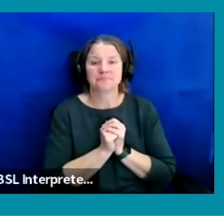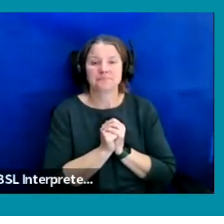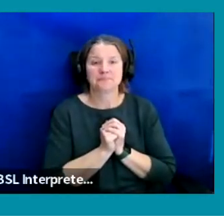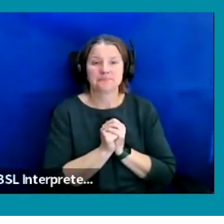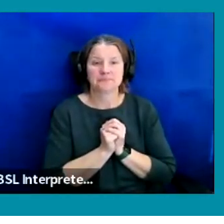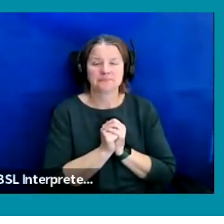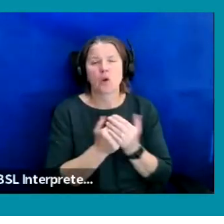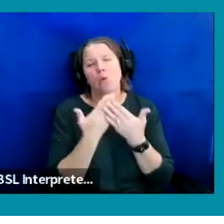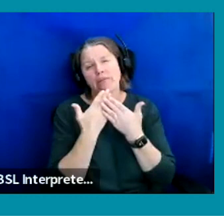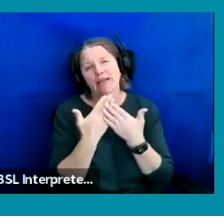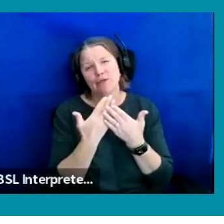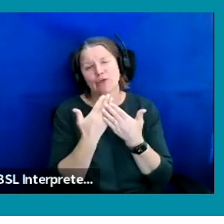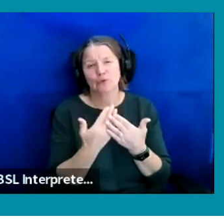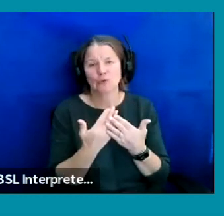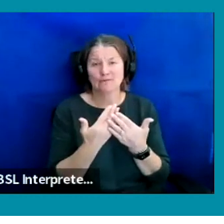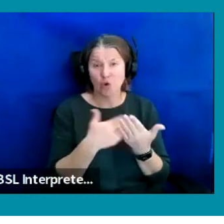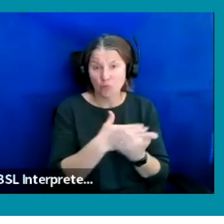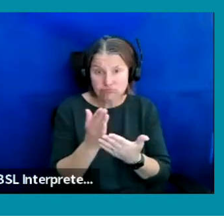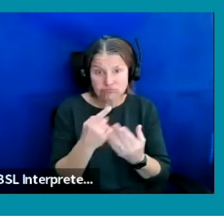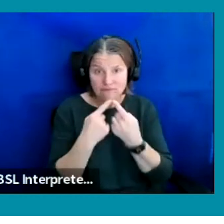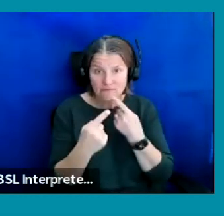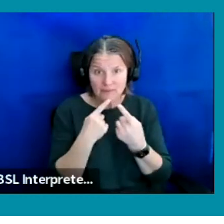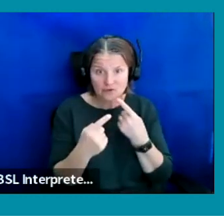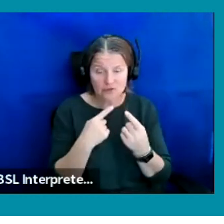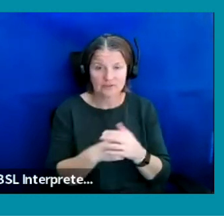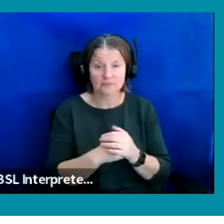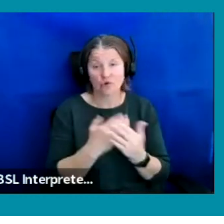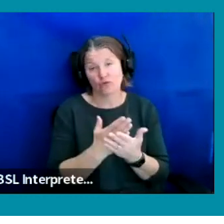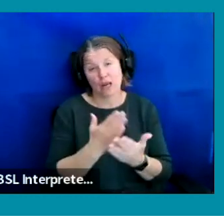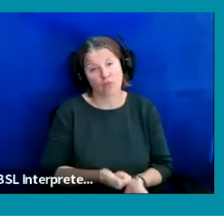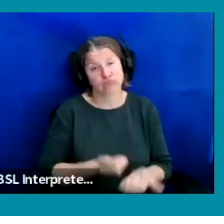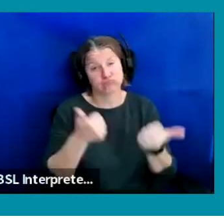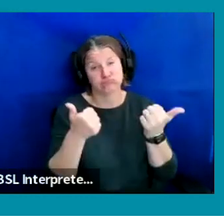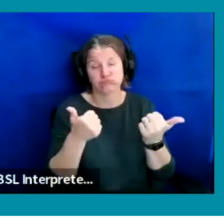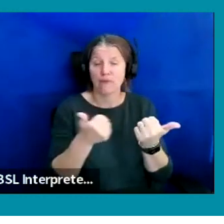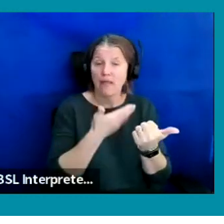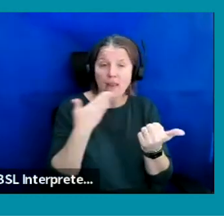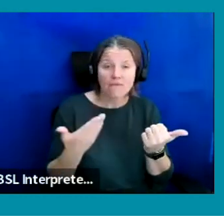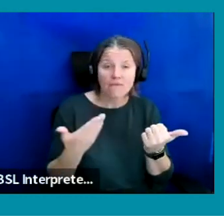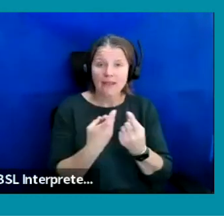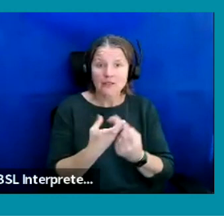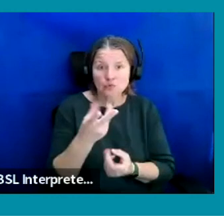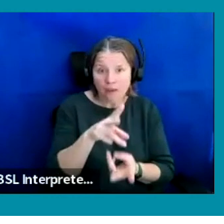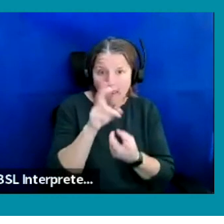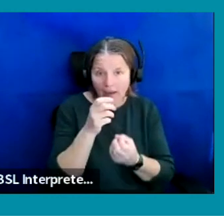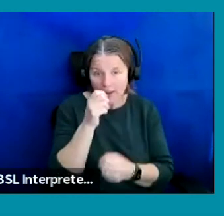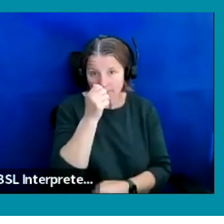Thank you very much for sharing all that. Fantastic. Really, really, really amazing lovely things to hear and remember for all candidates here